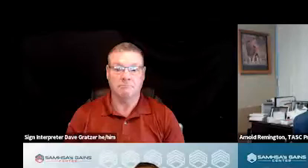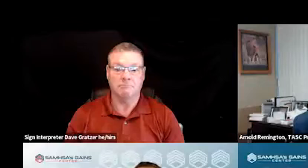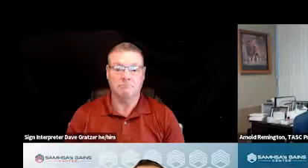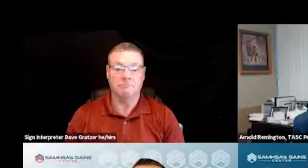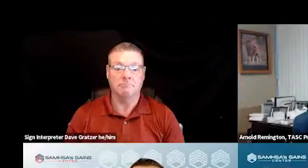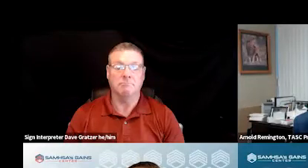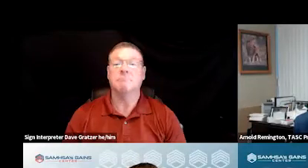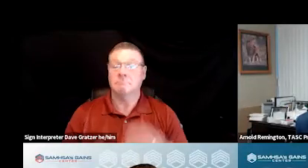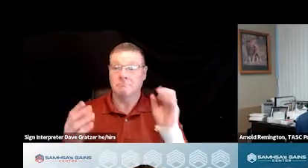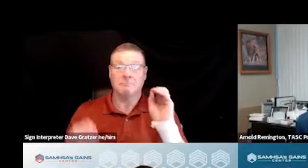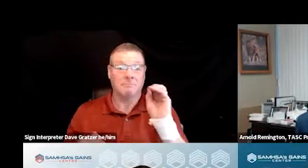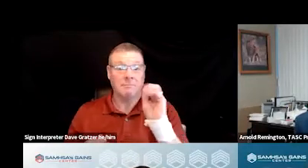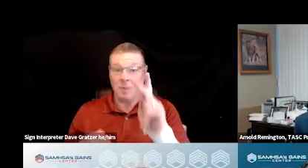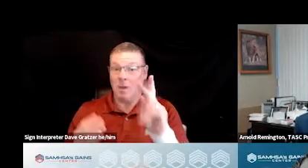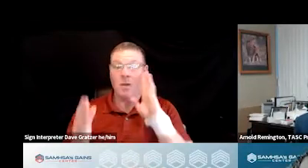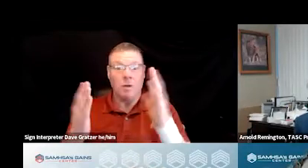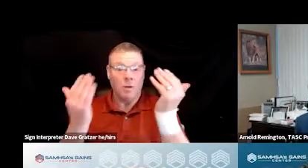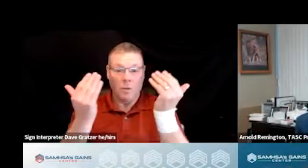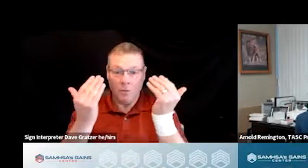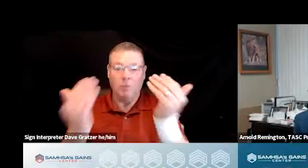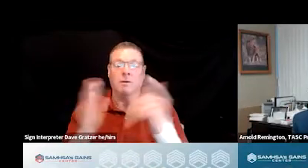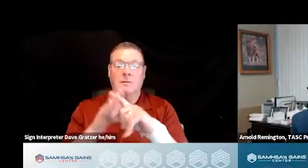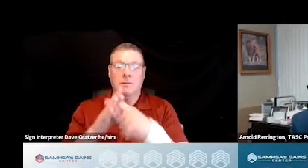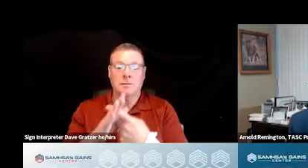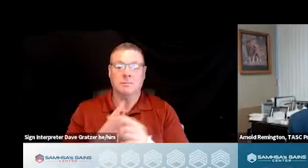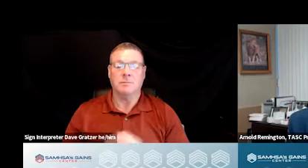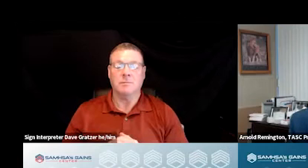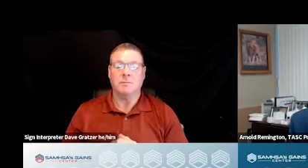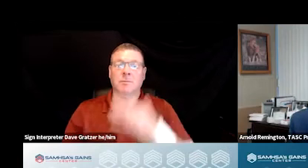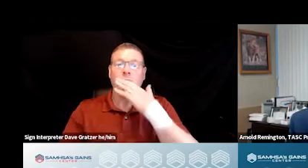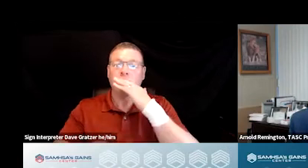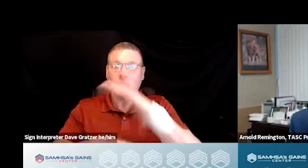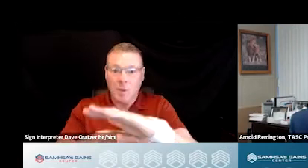Okay, we're gonna go ahead and get started. So good afternoon, everyone.